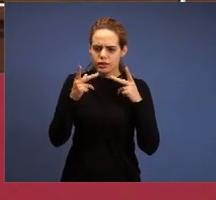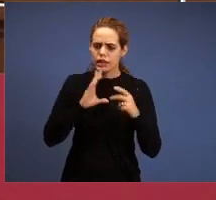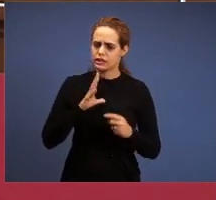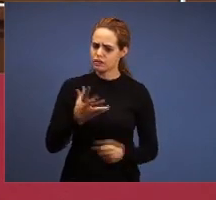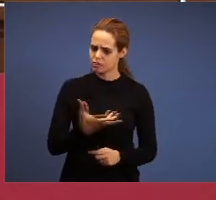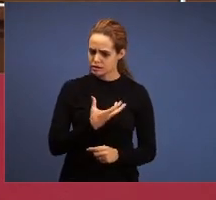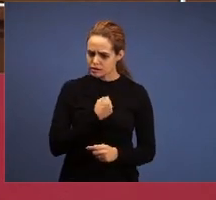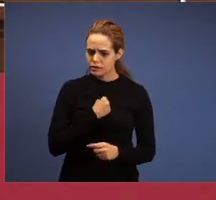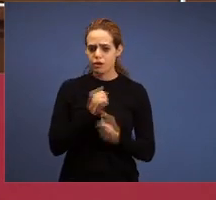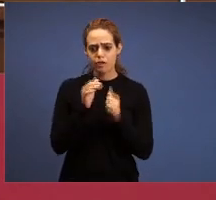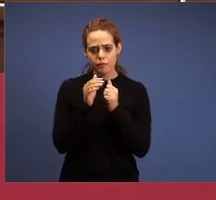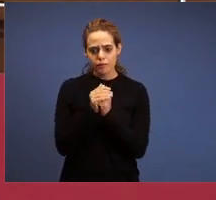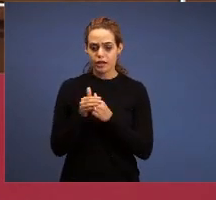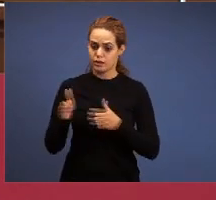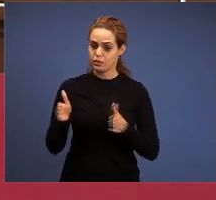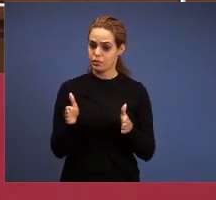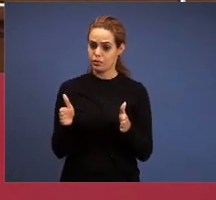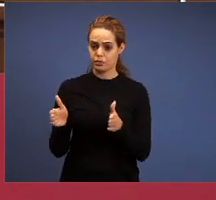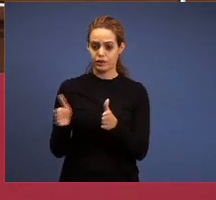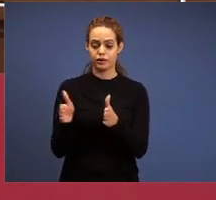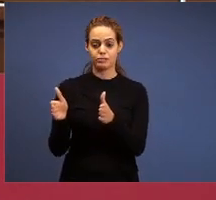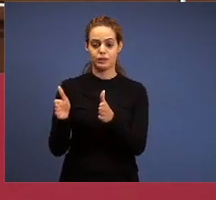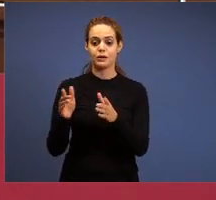this is the way, walking in it’s the doctrine,